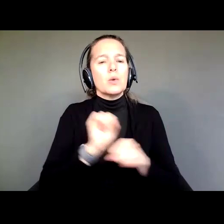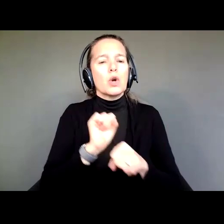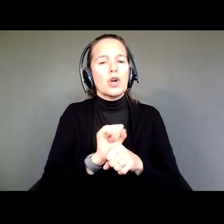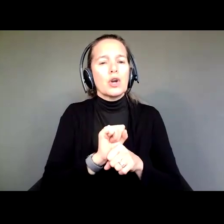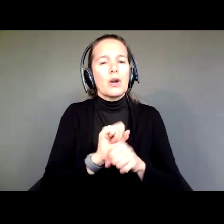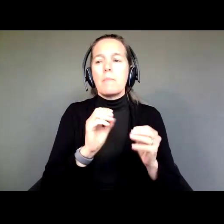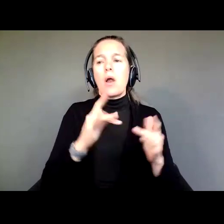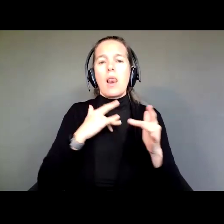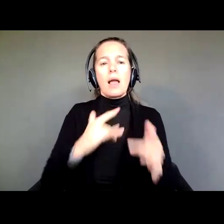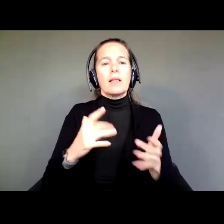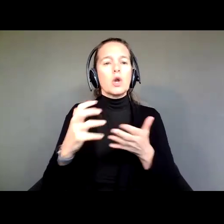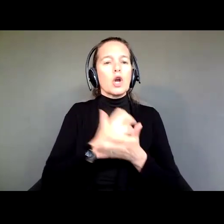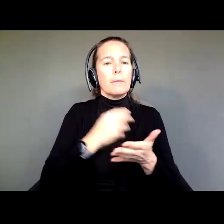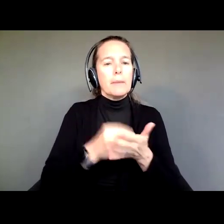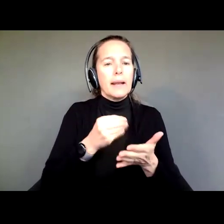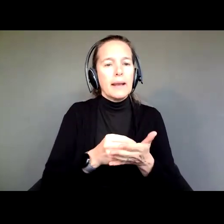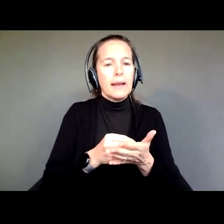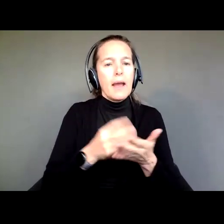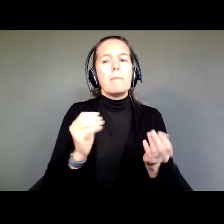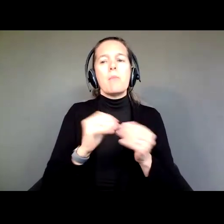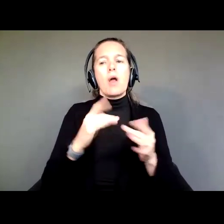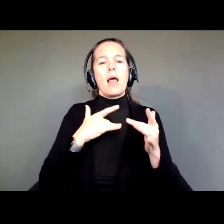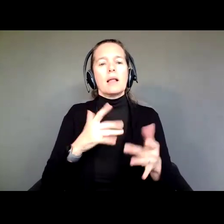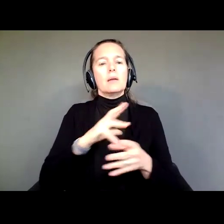money, and more likely to be involved in managing their money.